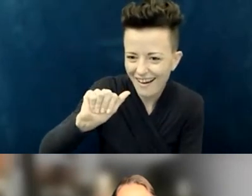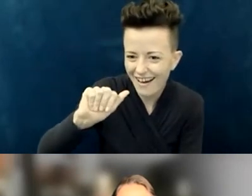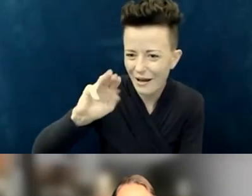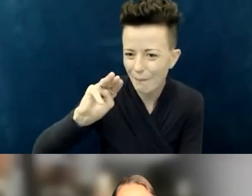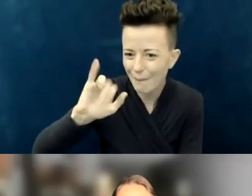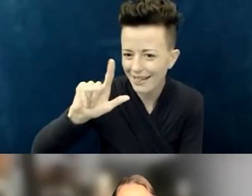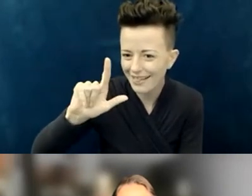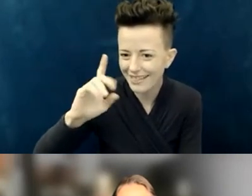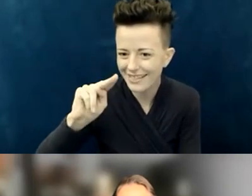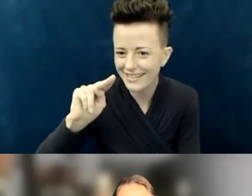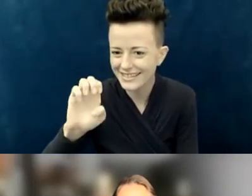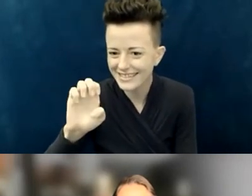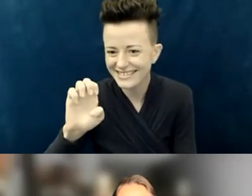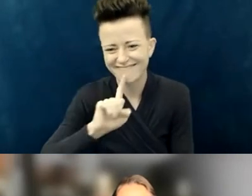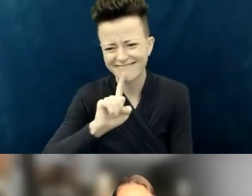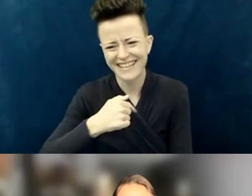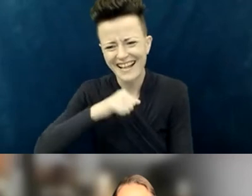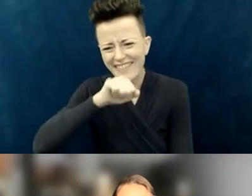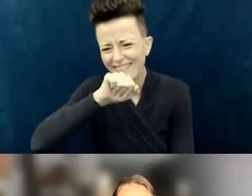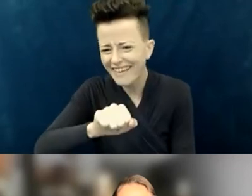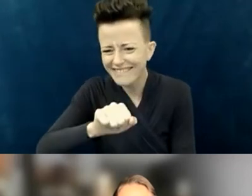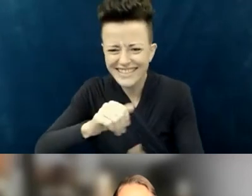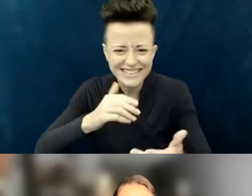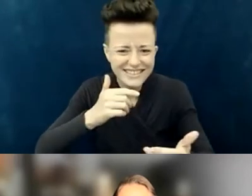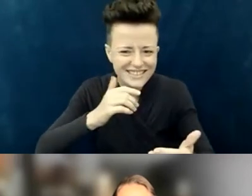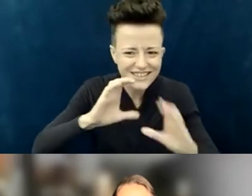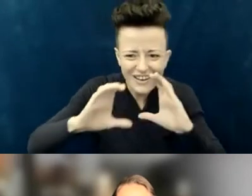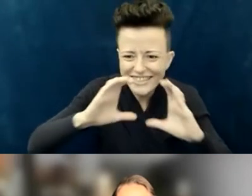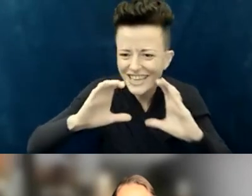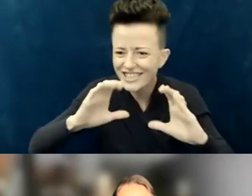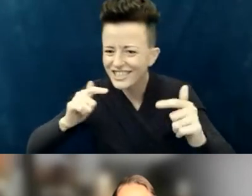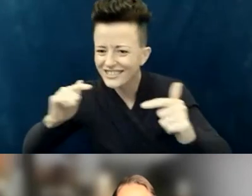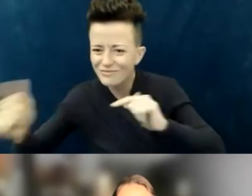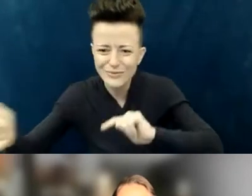I love so much of this conversation, and also, though— and not just, but also—